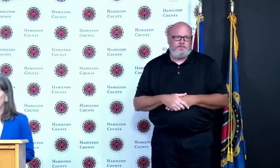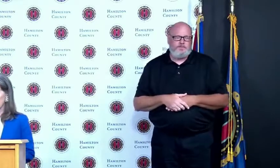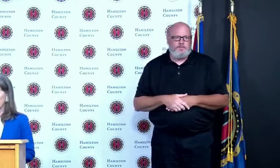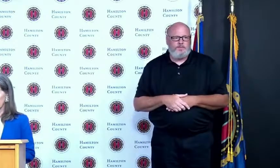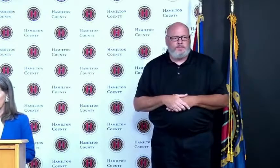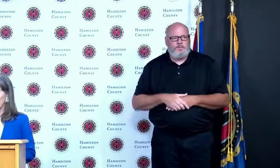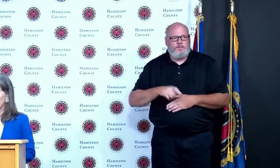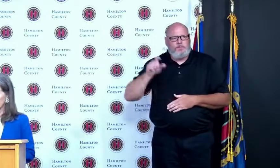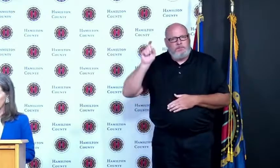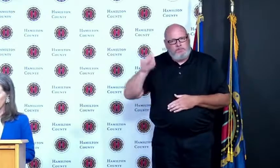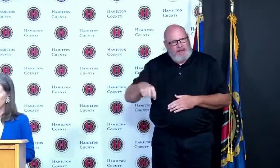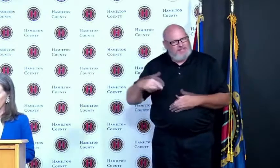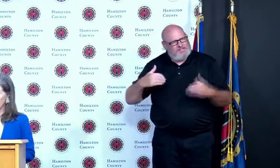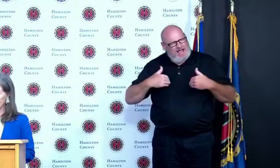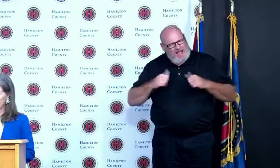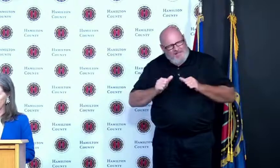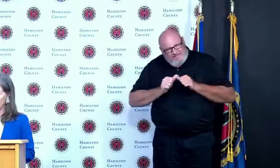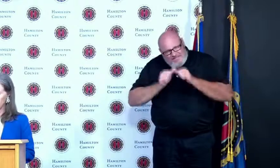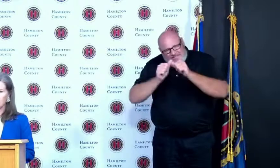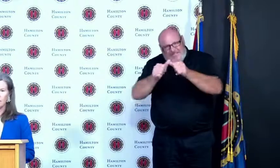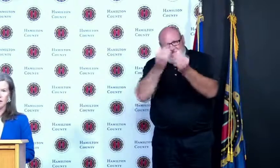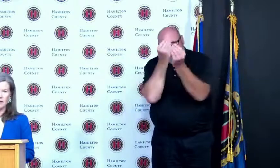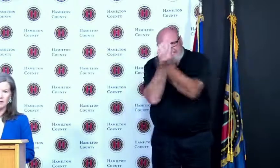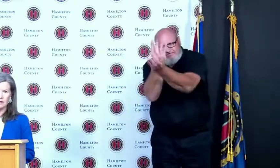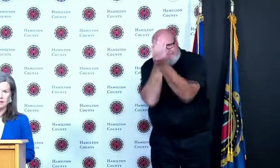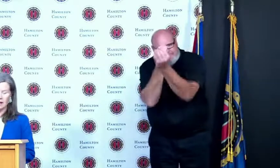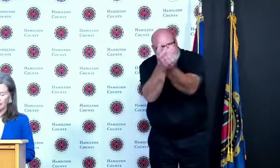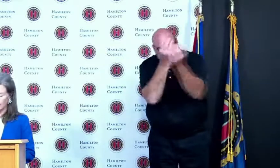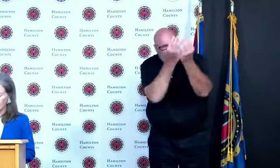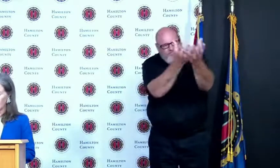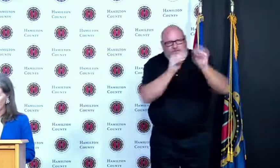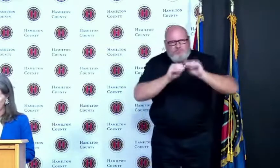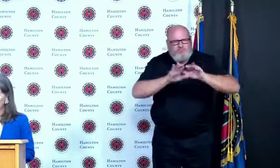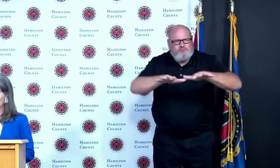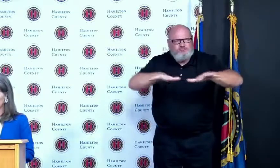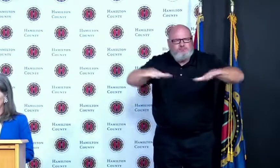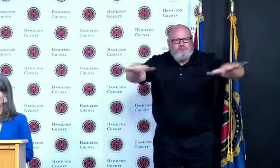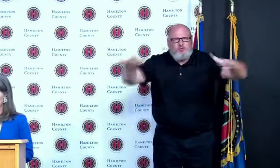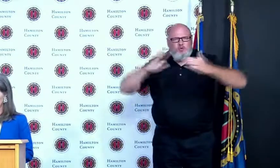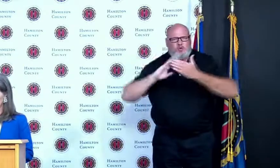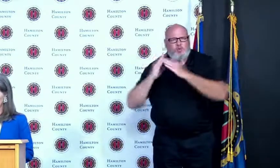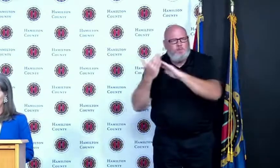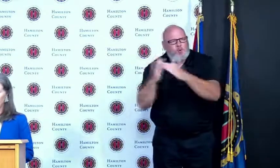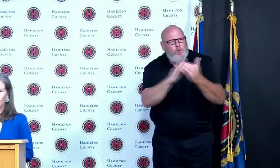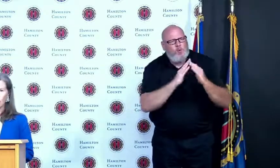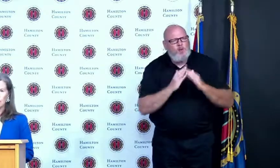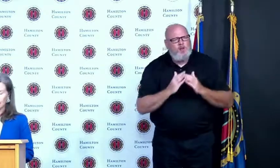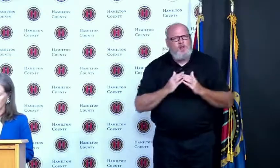sharing provided an opportunity for the city of Cincinnati and Hamilton County to work together